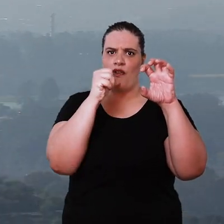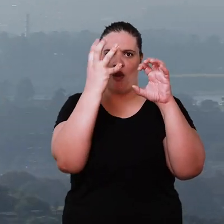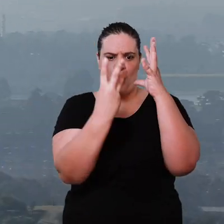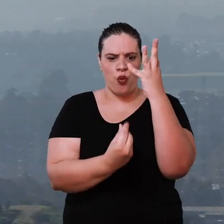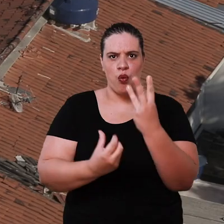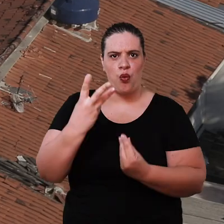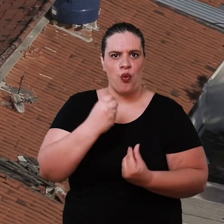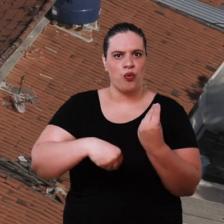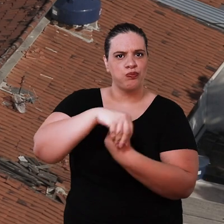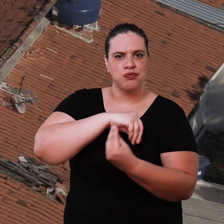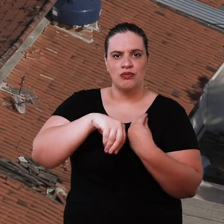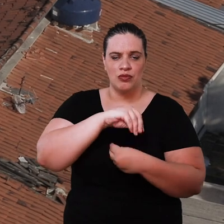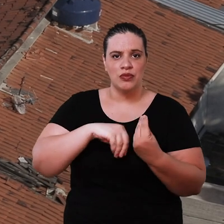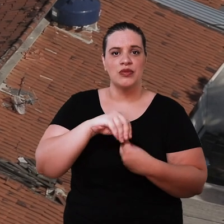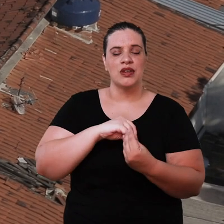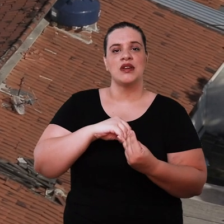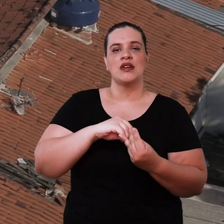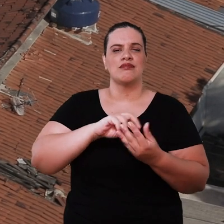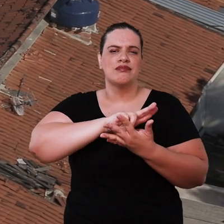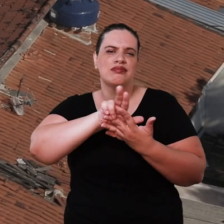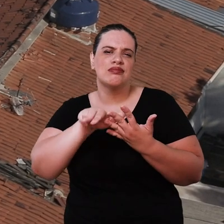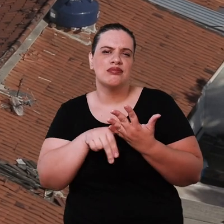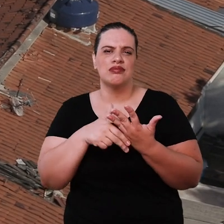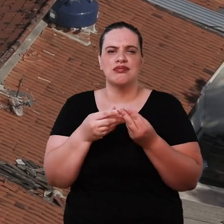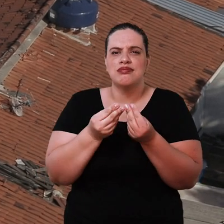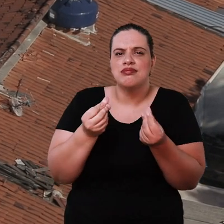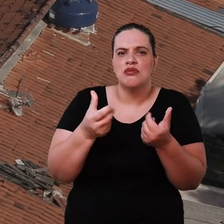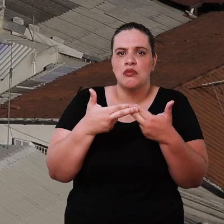pollution accumulates and this washing has been dragging a series of substances that